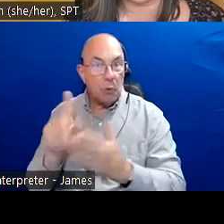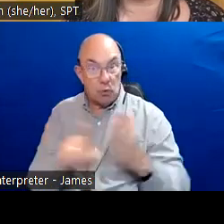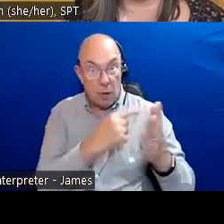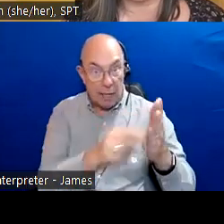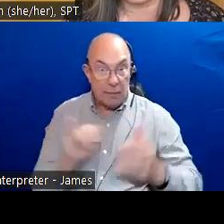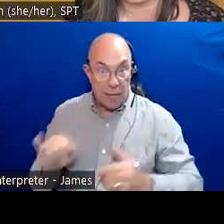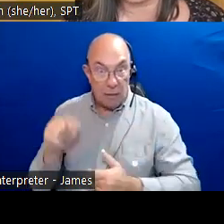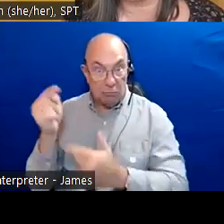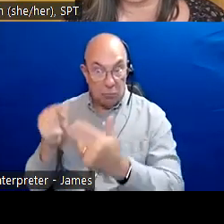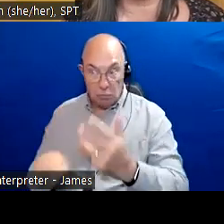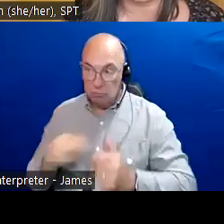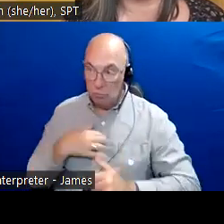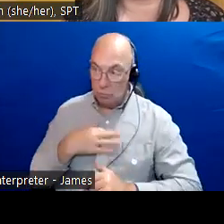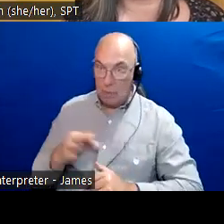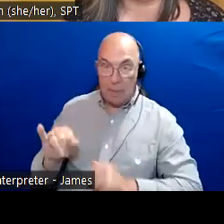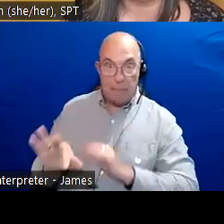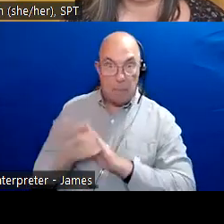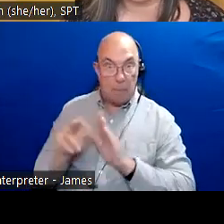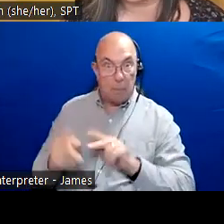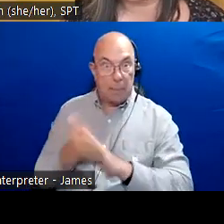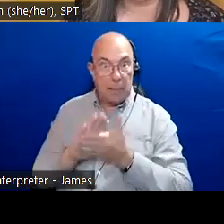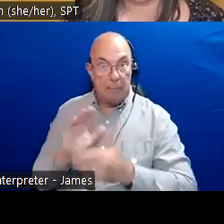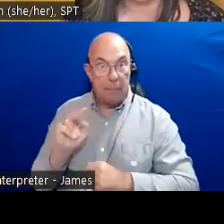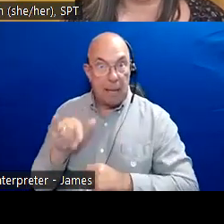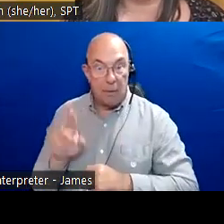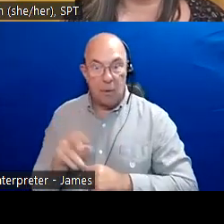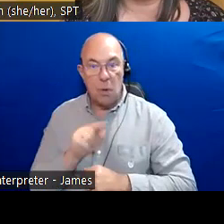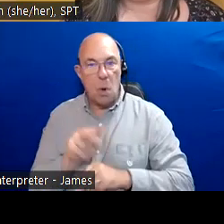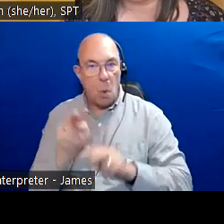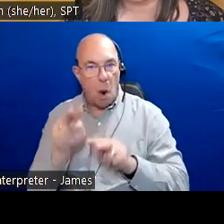Thank you so much for taking time to join his engine for executive director of social planning Toronto.